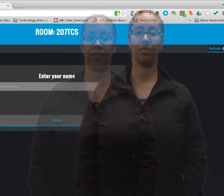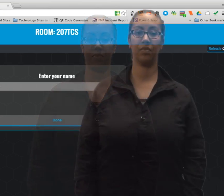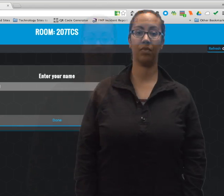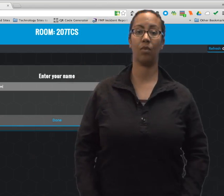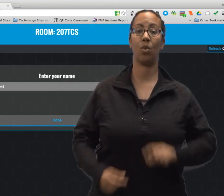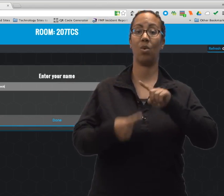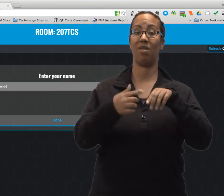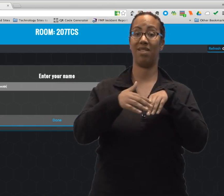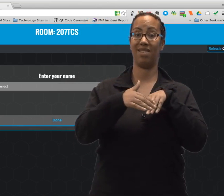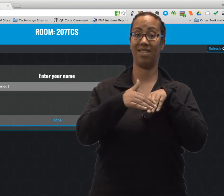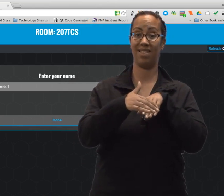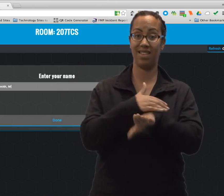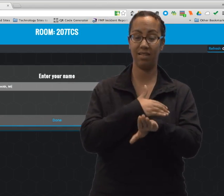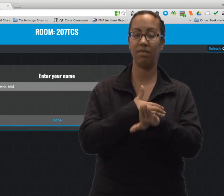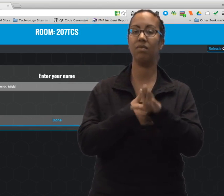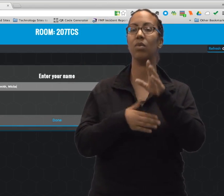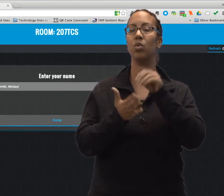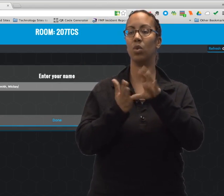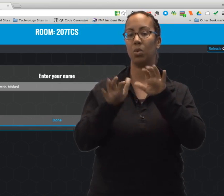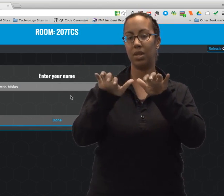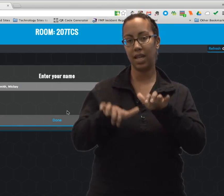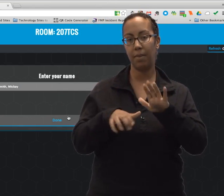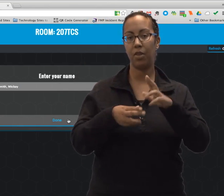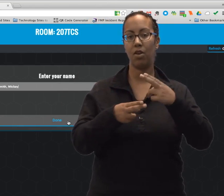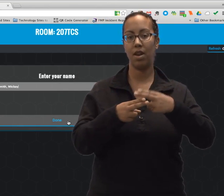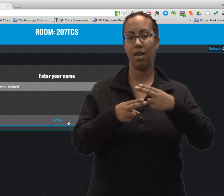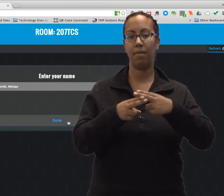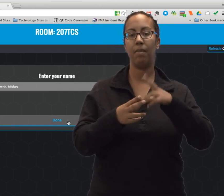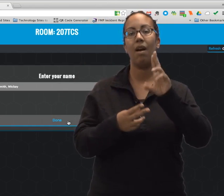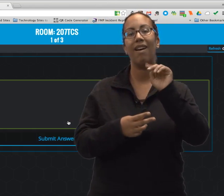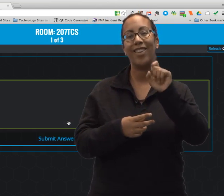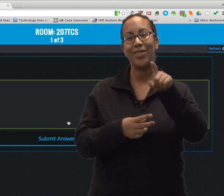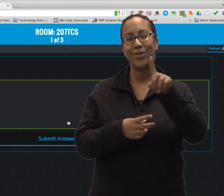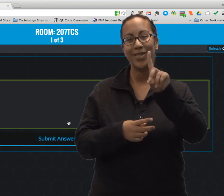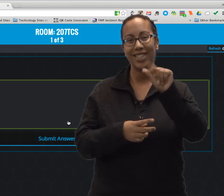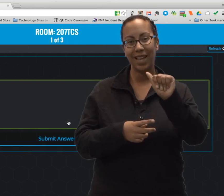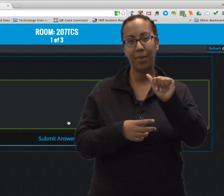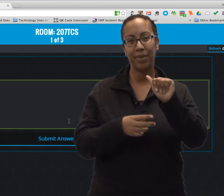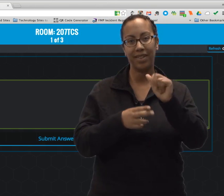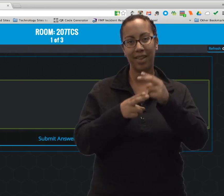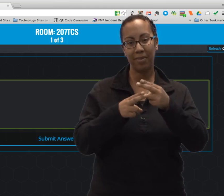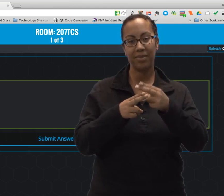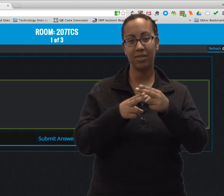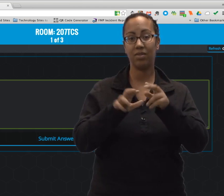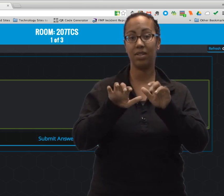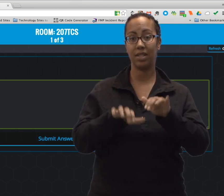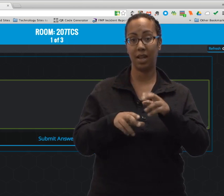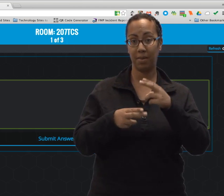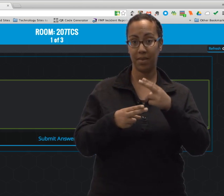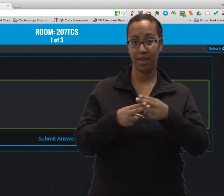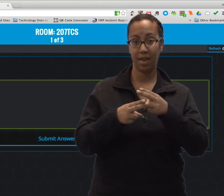When they enter the room, then they need to type their name unless you disable that option.